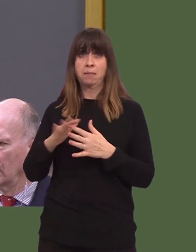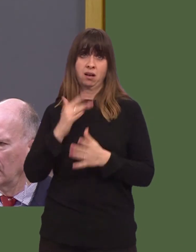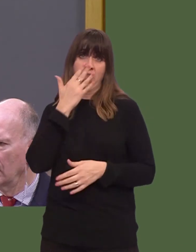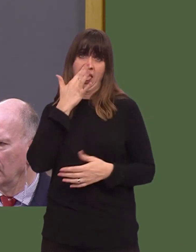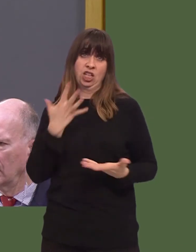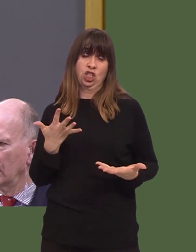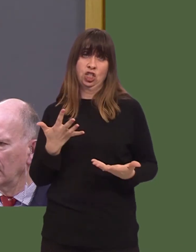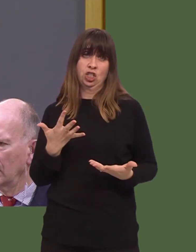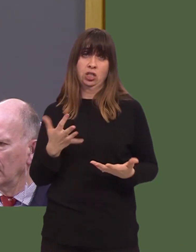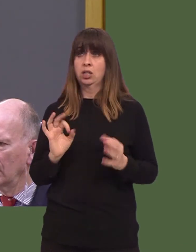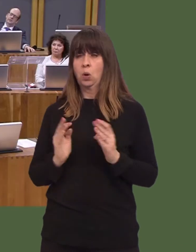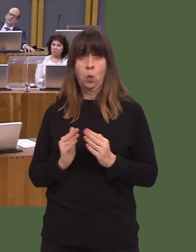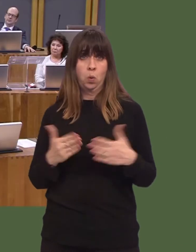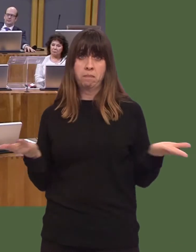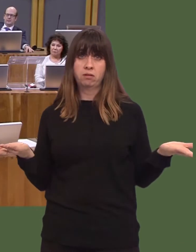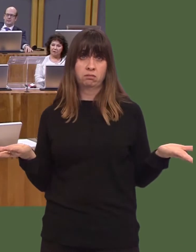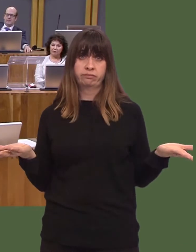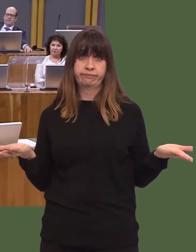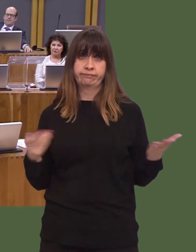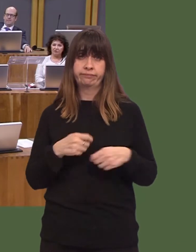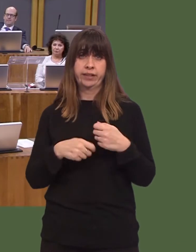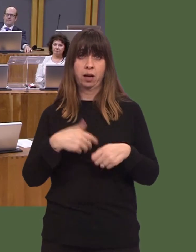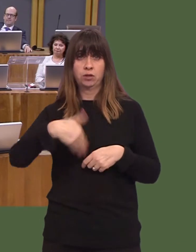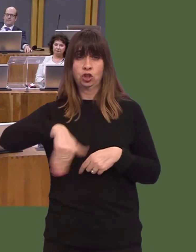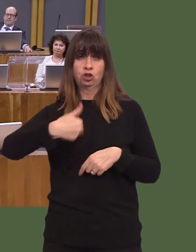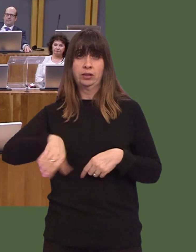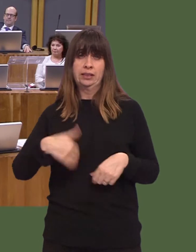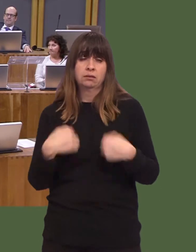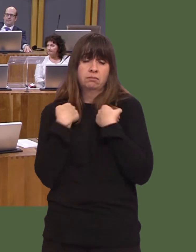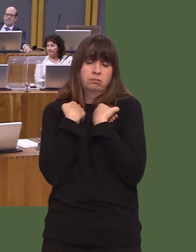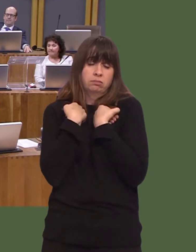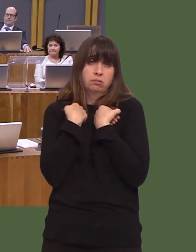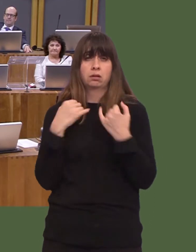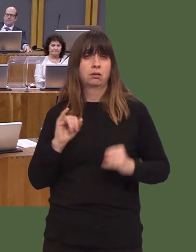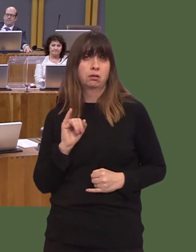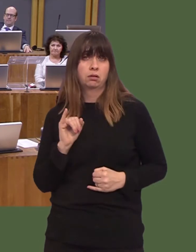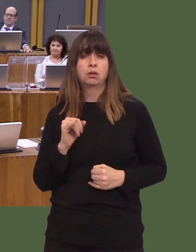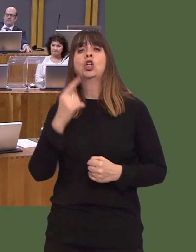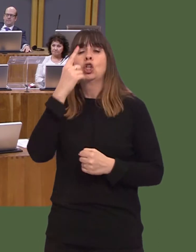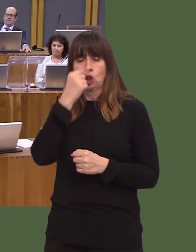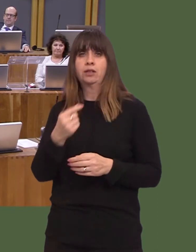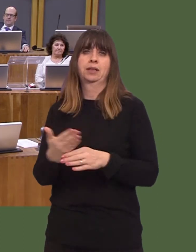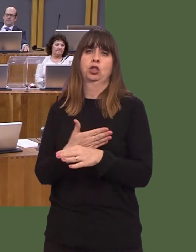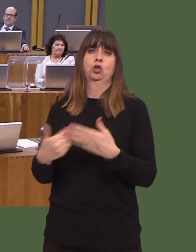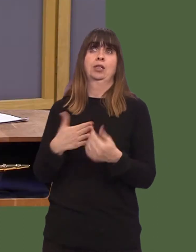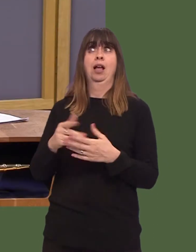Because of that, they find themselves living on the streets as a result of that, and that is something that could have been prevented by the UK Government.